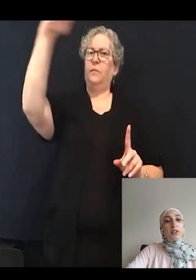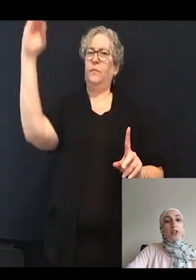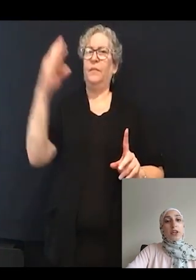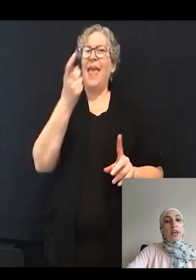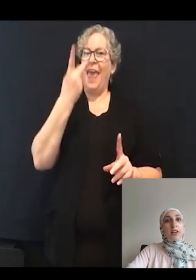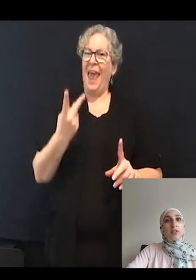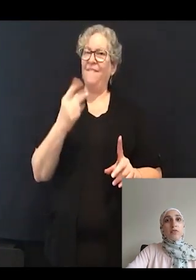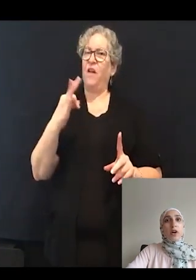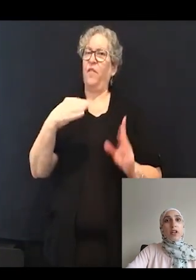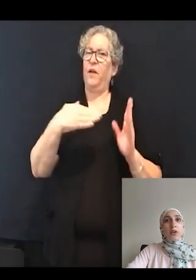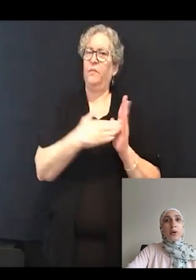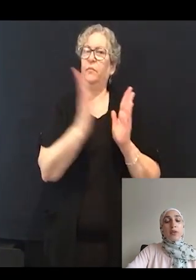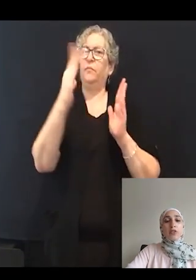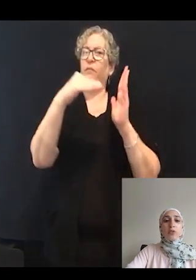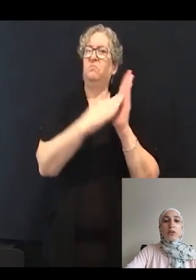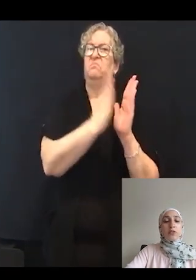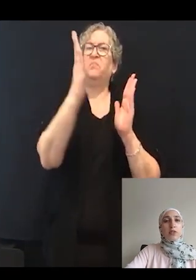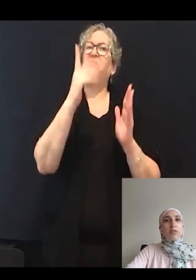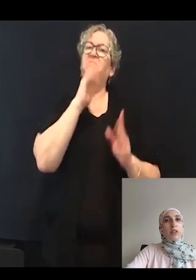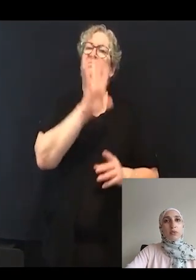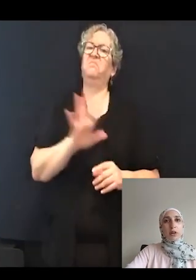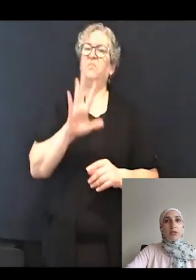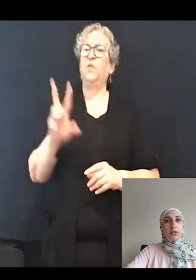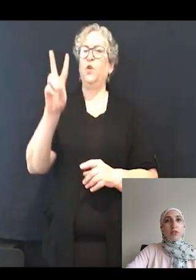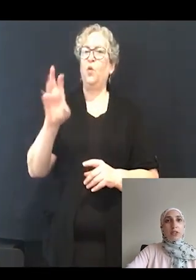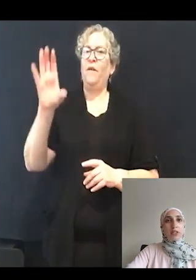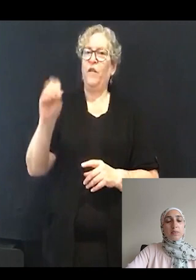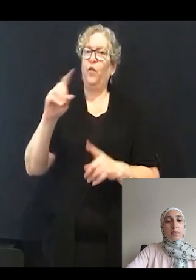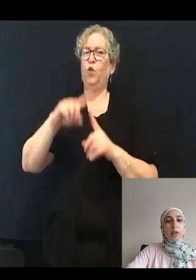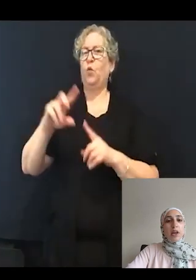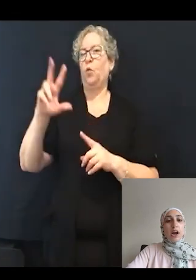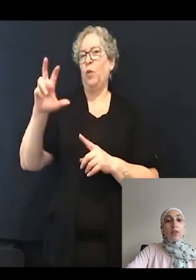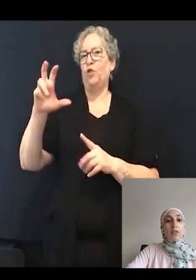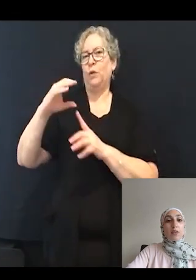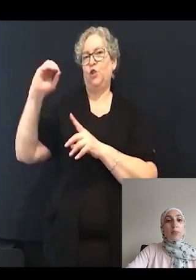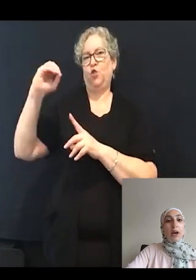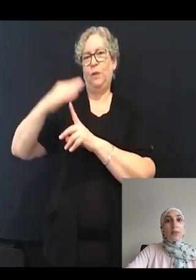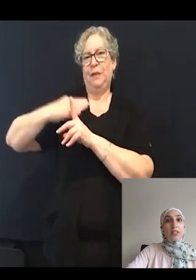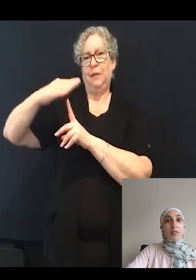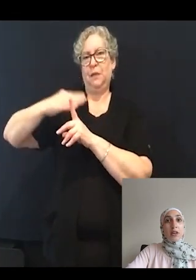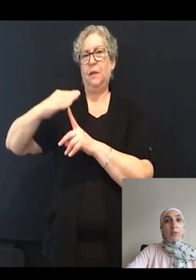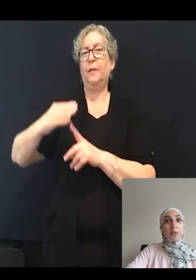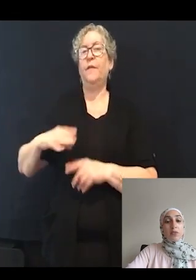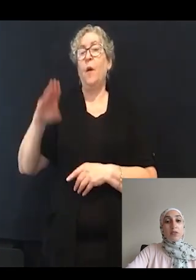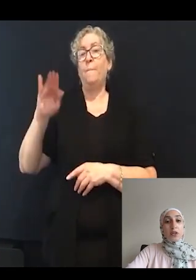fall around 250 to 300 degrees. However for the MYO7A mutant, the turning angle